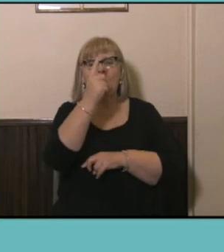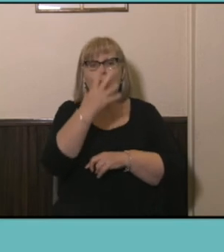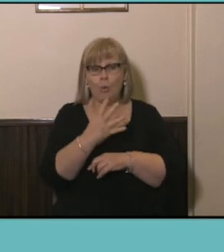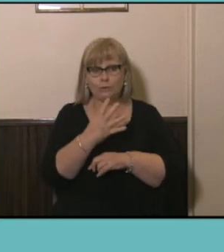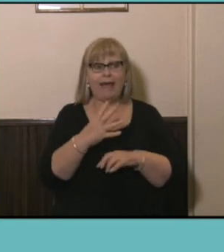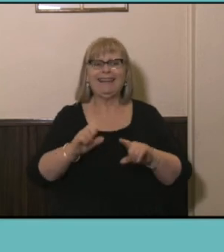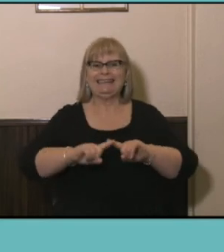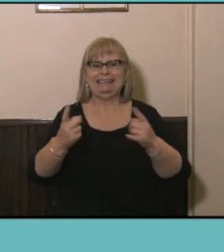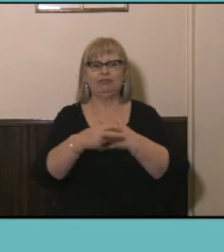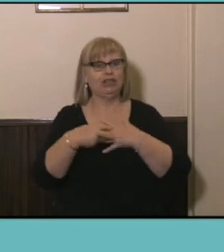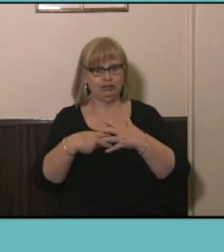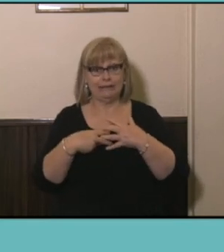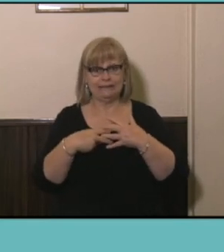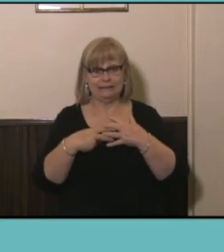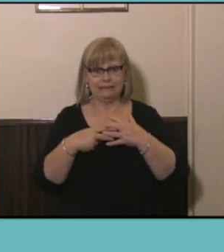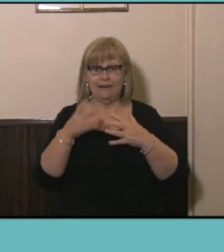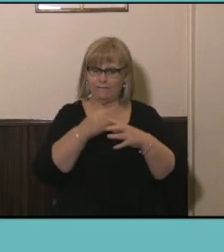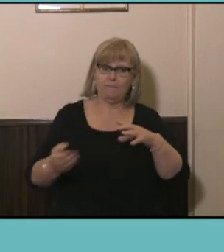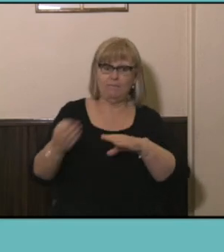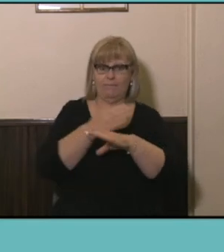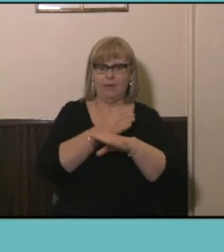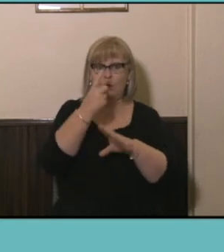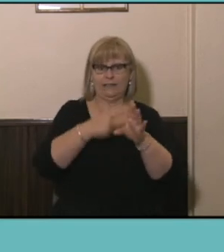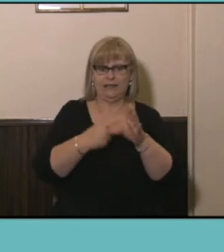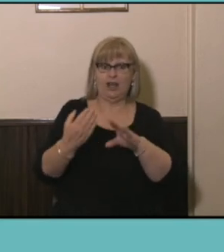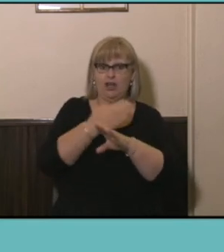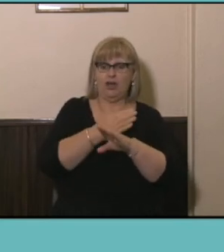address a year ago before the Census. The